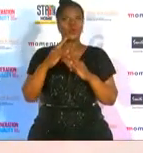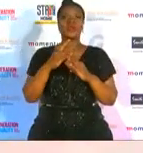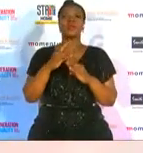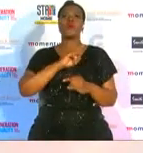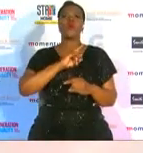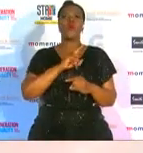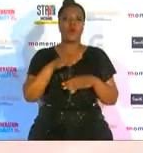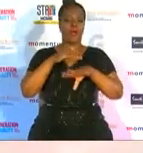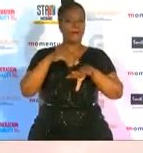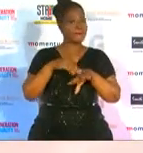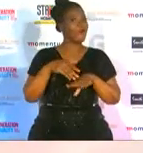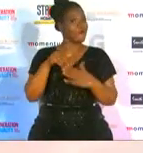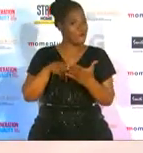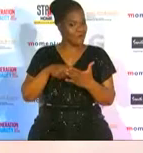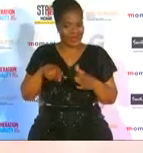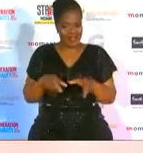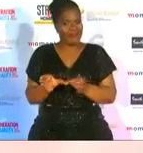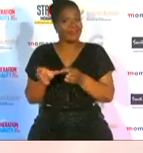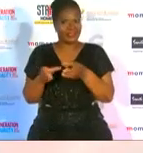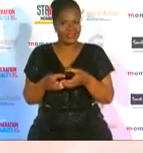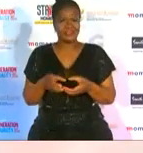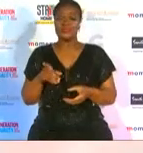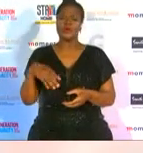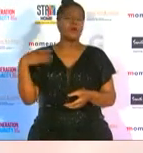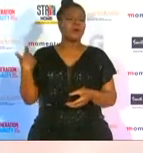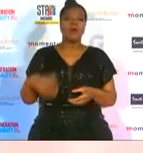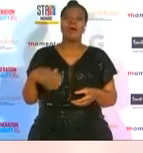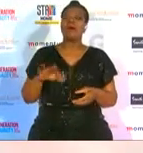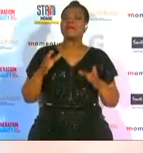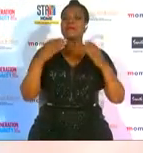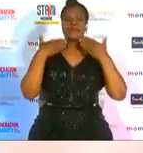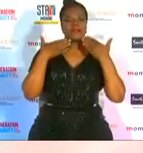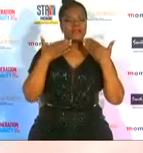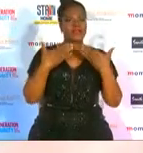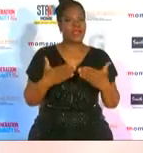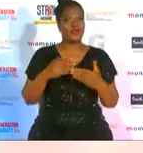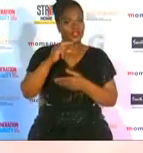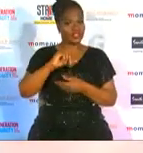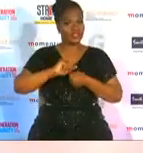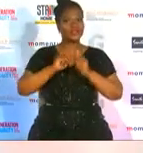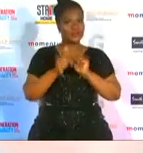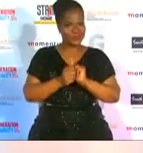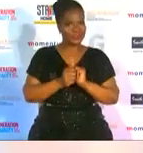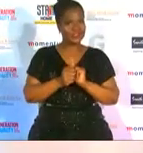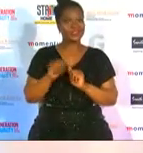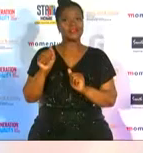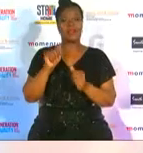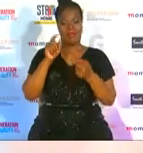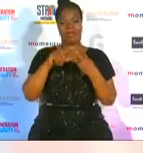amongst all categories and i'm just really thankful to gsport and momentum for putting me in the public eye